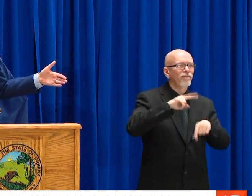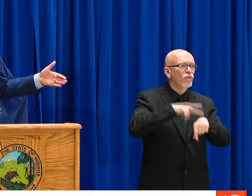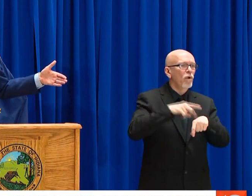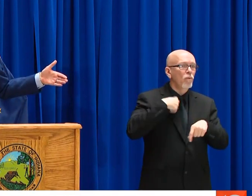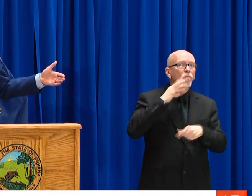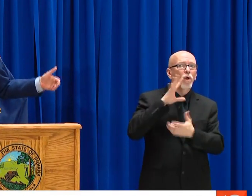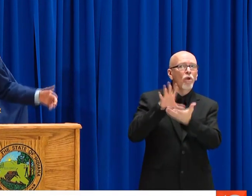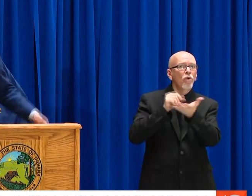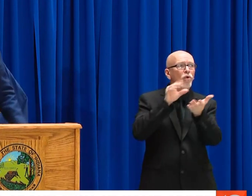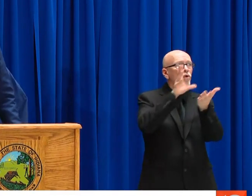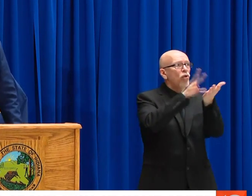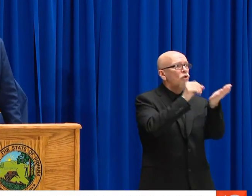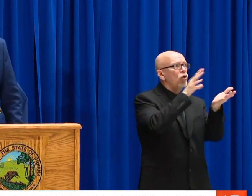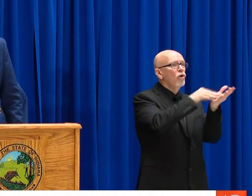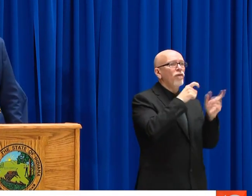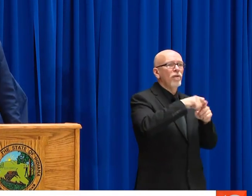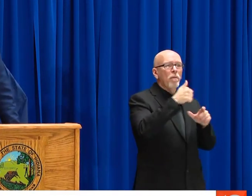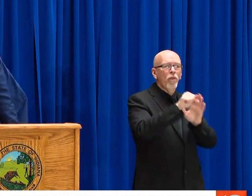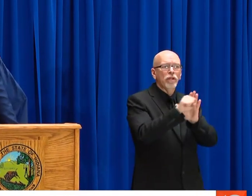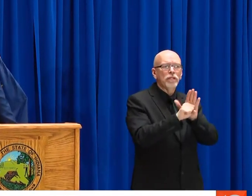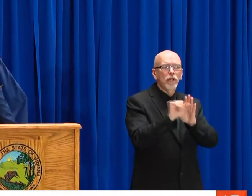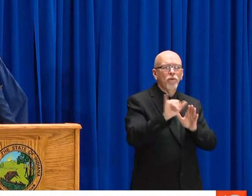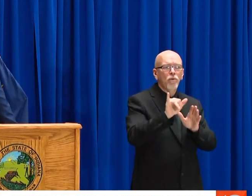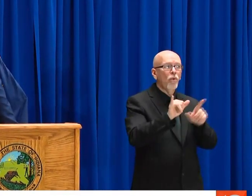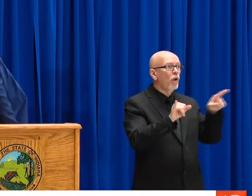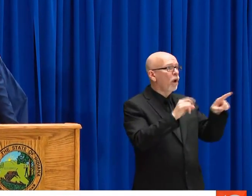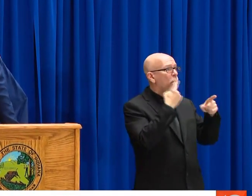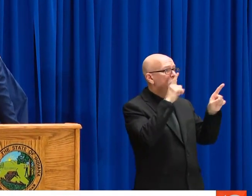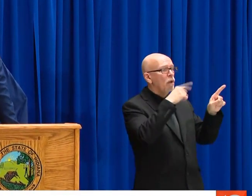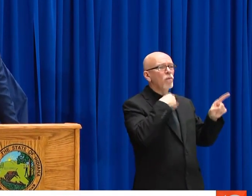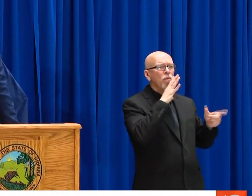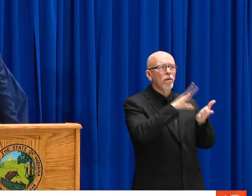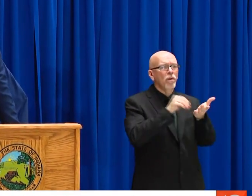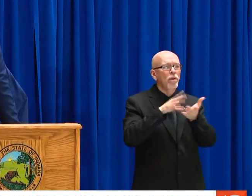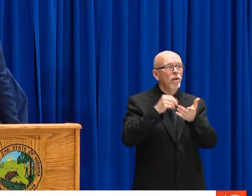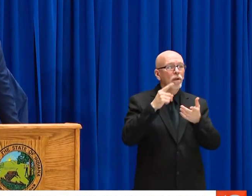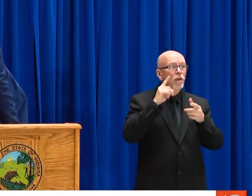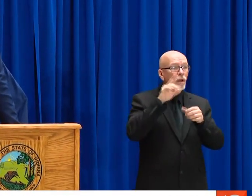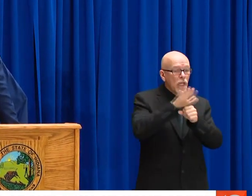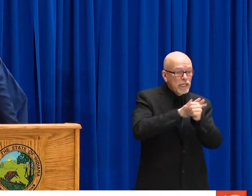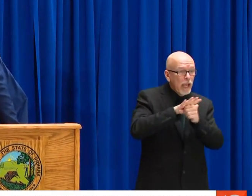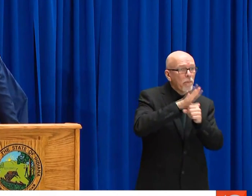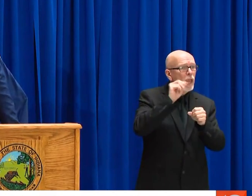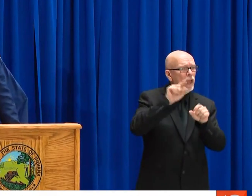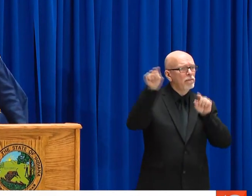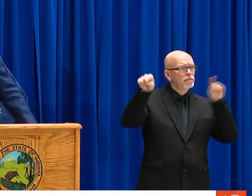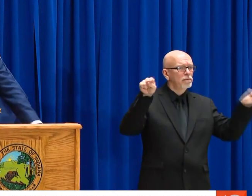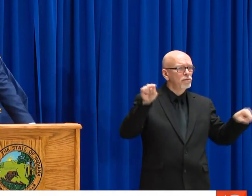INDIANA CAN TAKE OVER THE NEXT 14 DAYS. OF COURSE WE'RE GOING TO LEARN